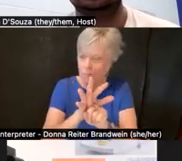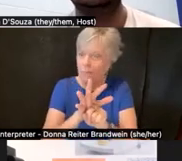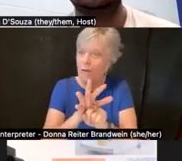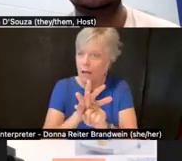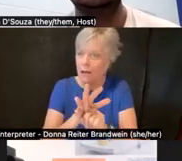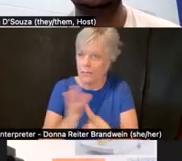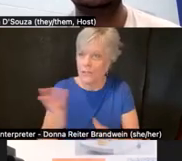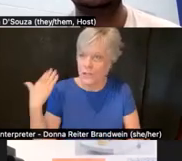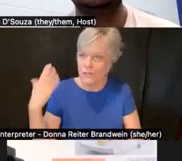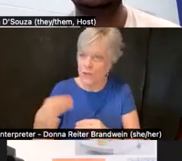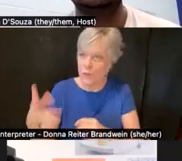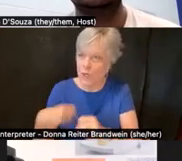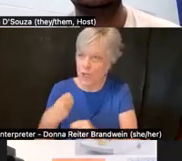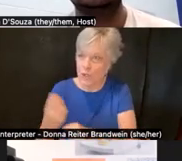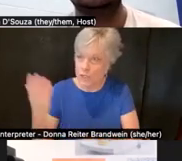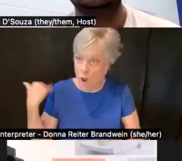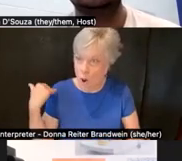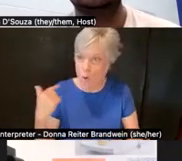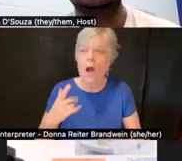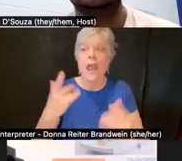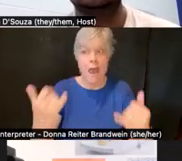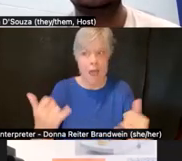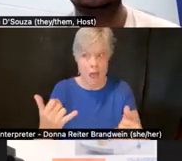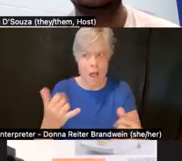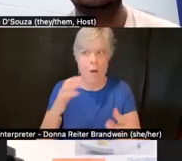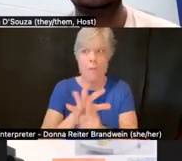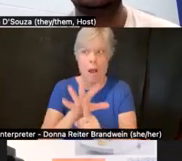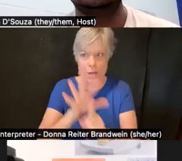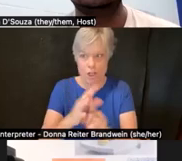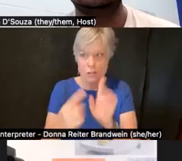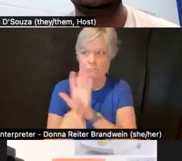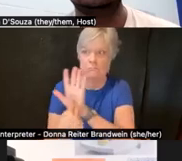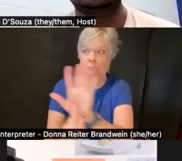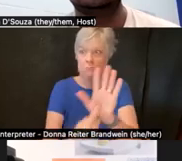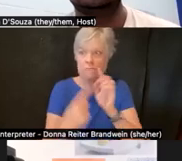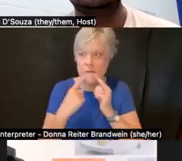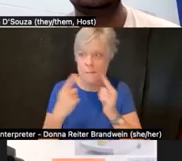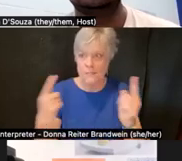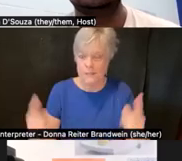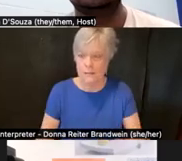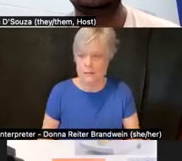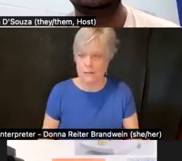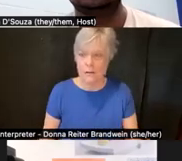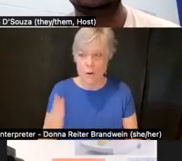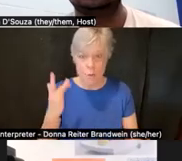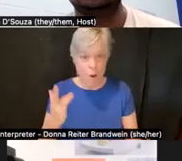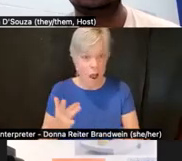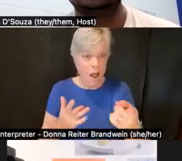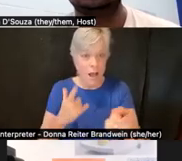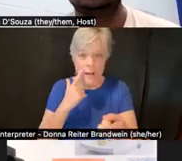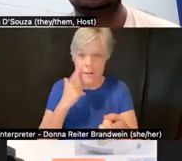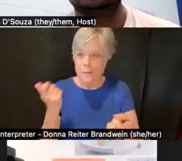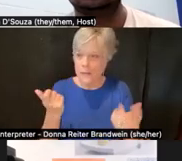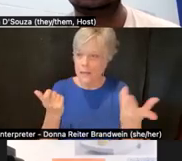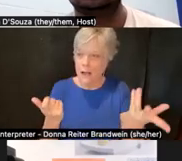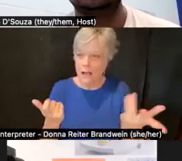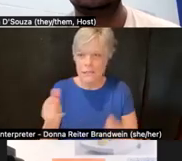And one of the reasons it didn't have the same prominence a number of years ago as it does now is obviously because of trenchant ableism, racism,